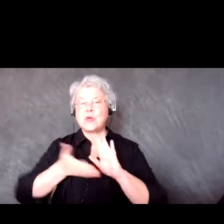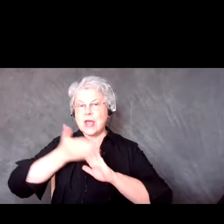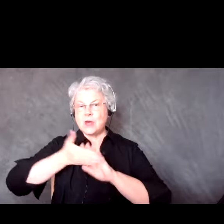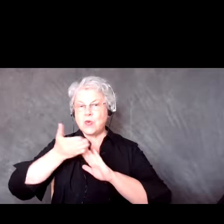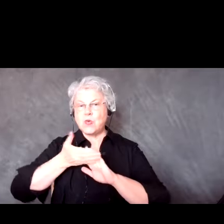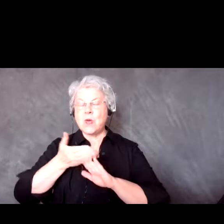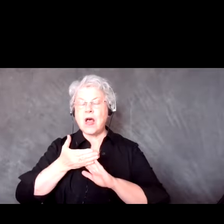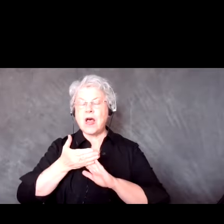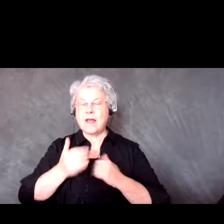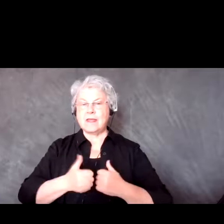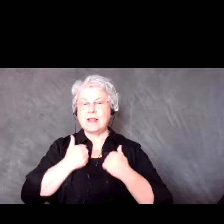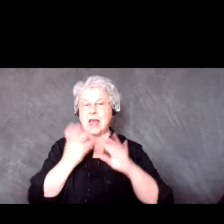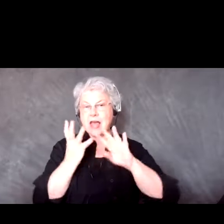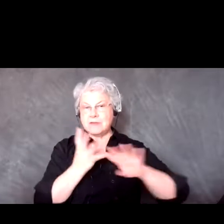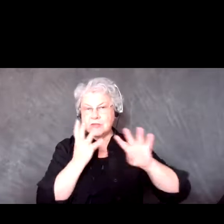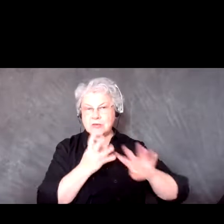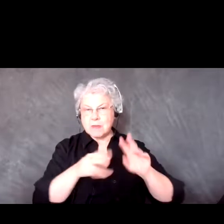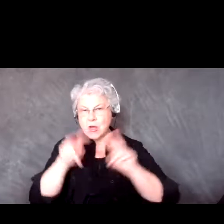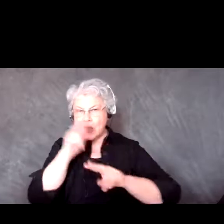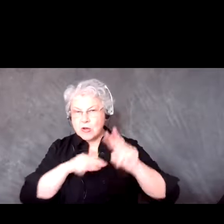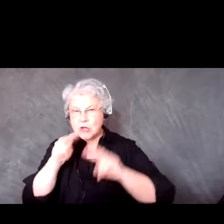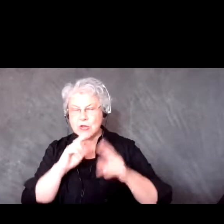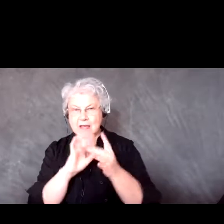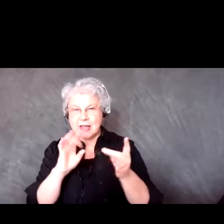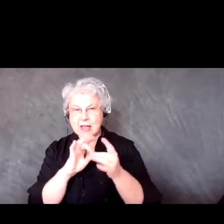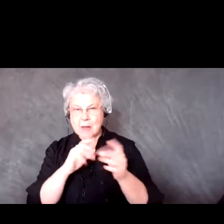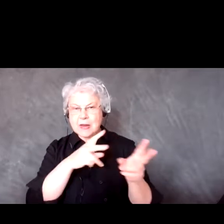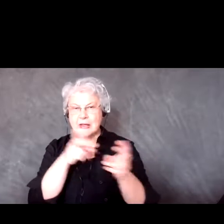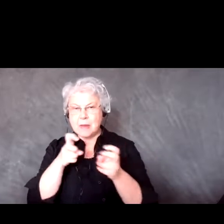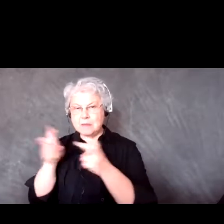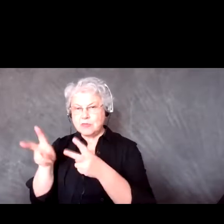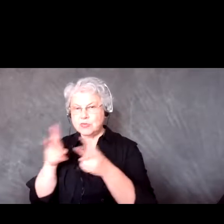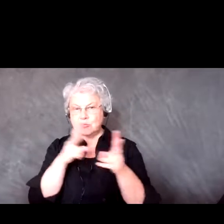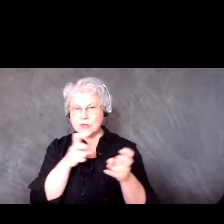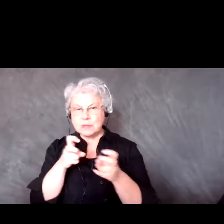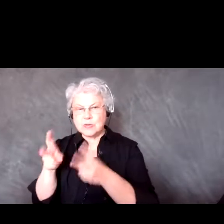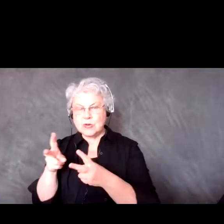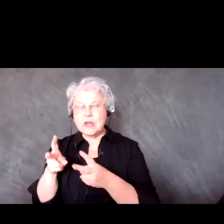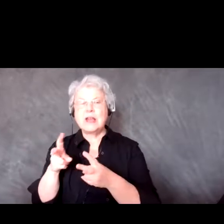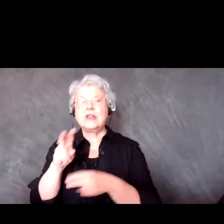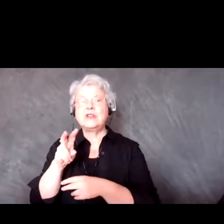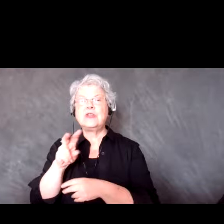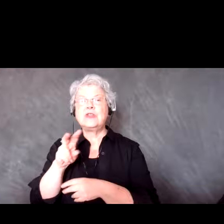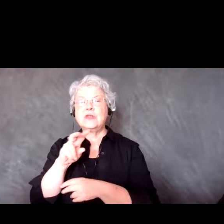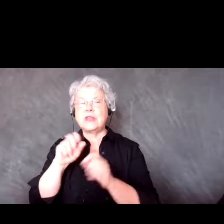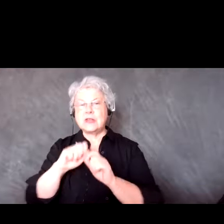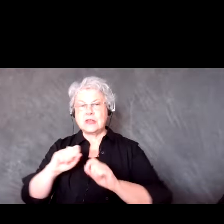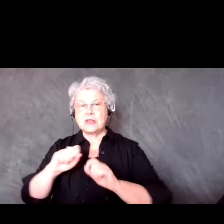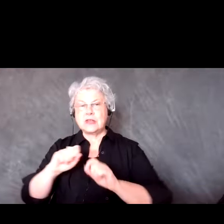monitor the comments, copy and paste them into the zoom chat so you can actively see the Facebook